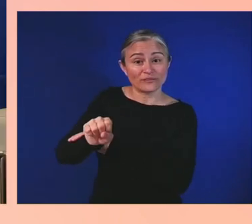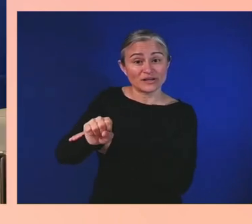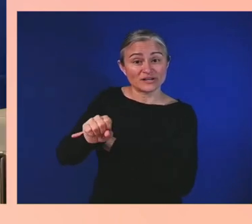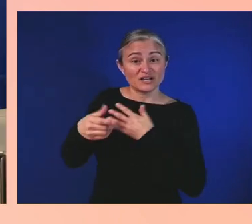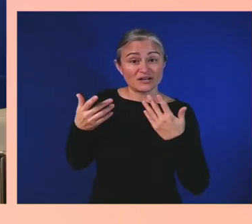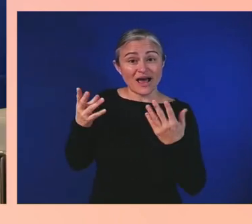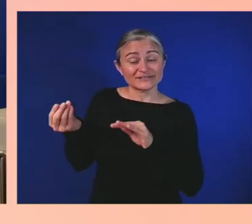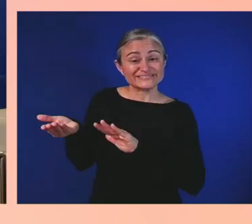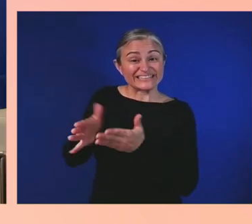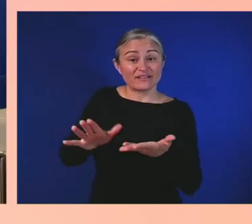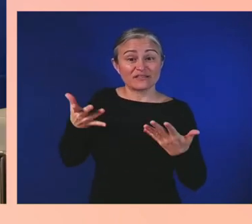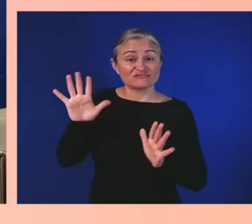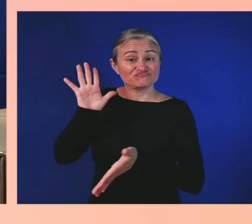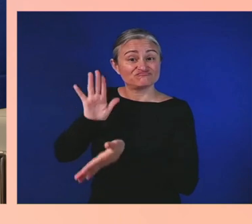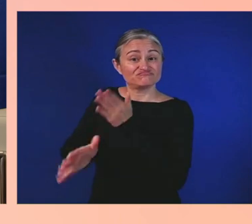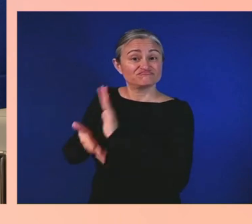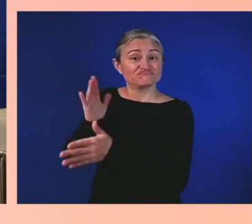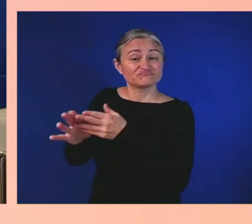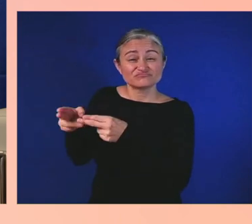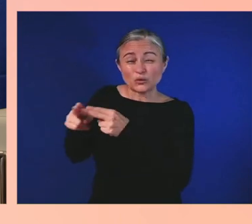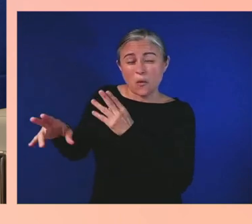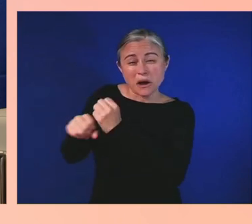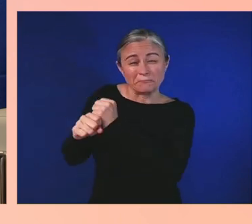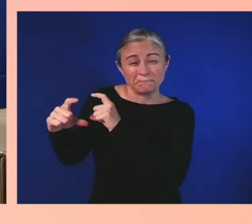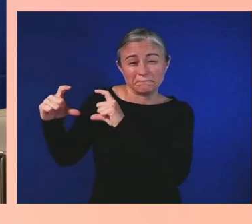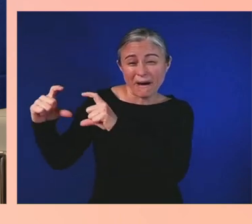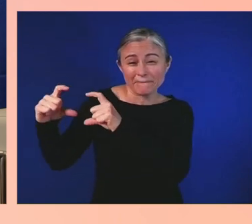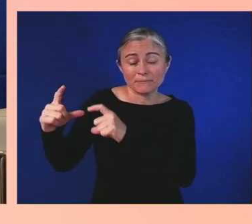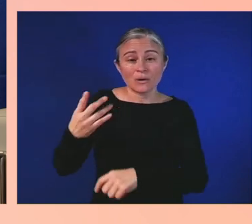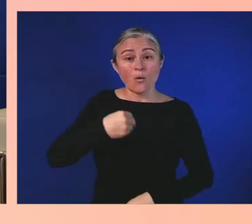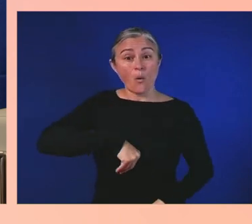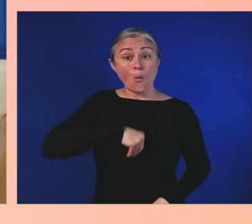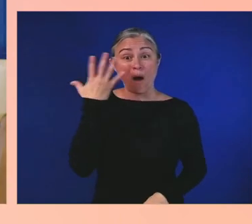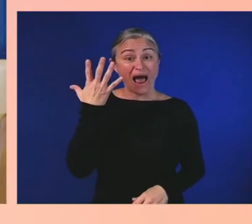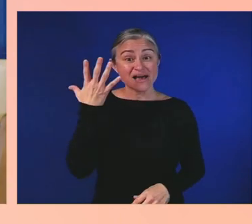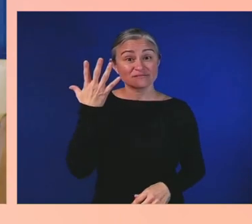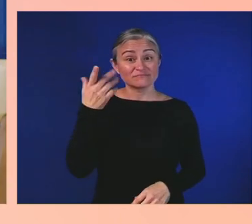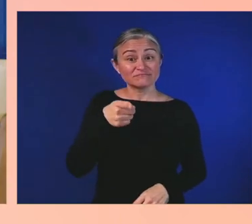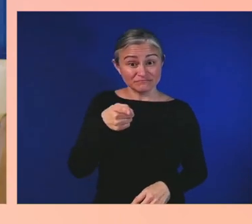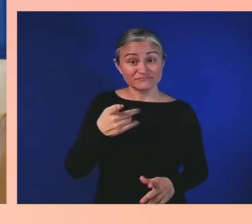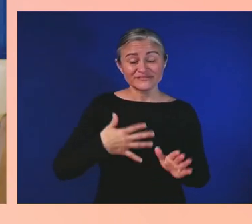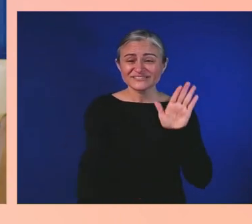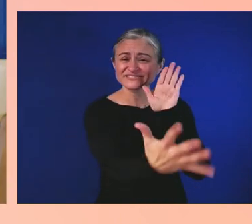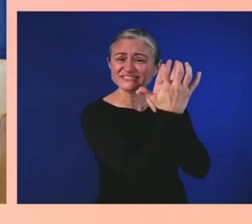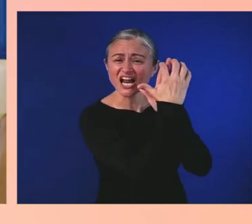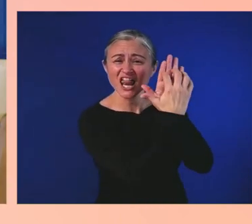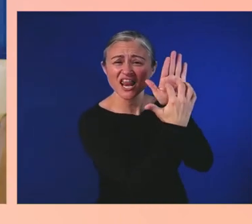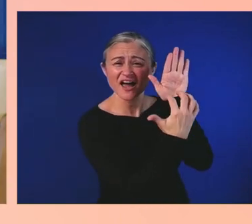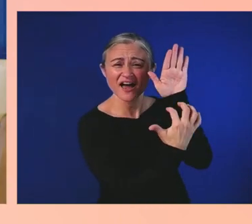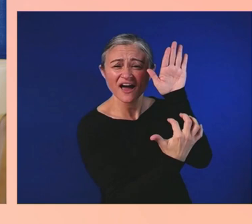they have the equivalent of a long form. All that information I just said, plus address,